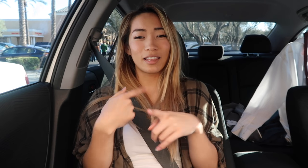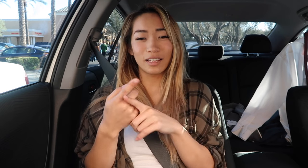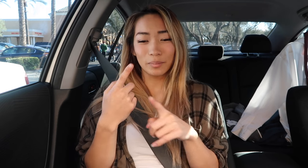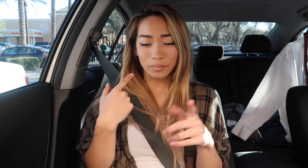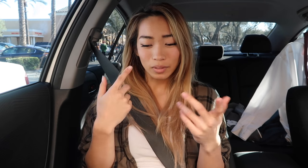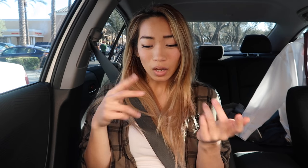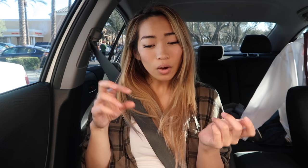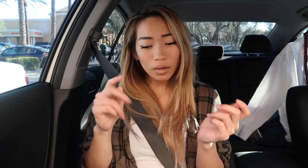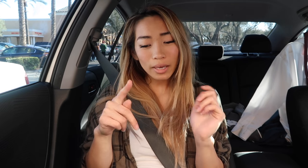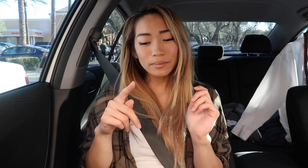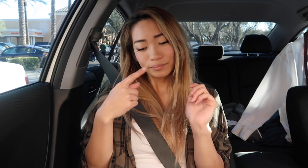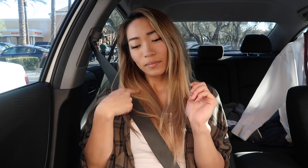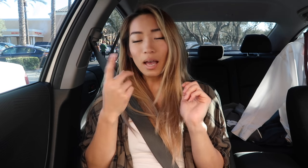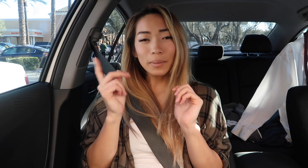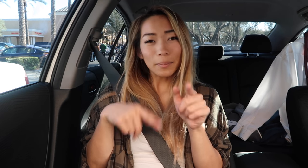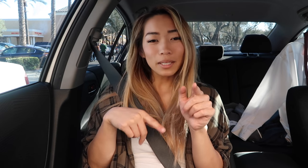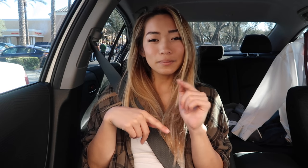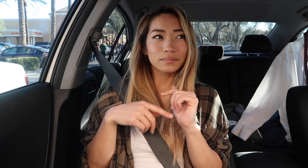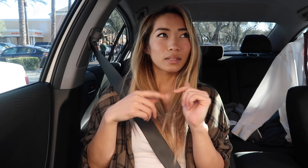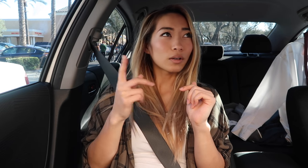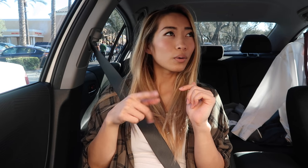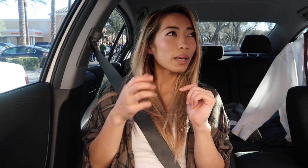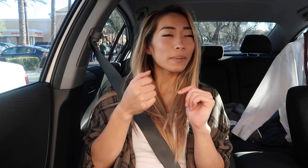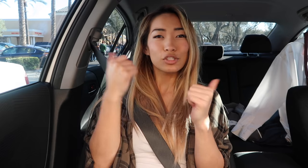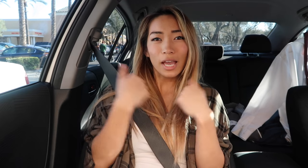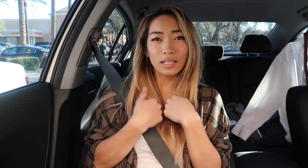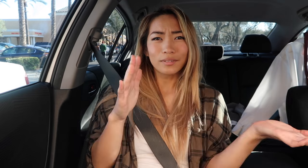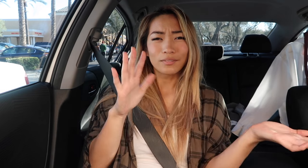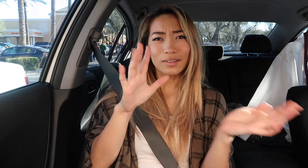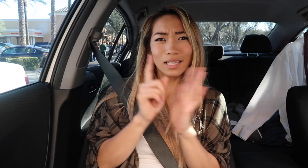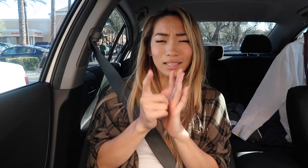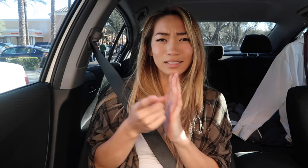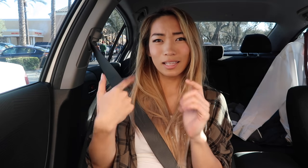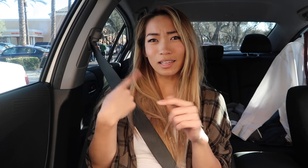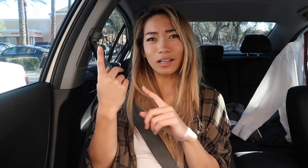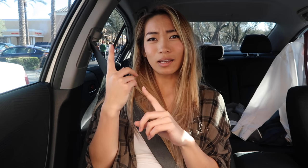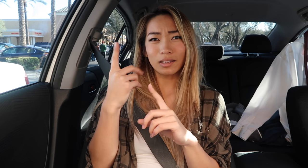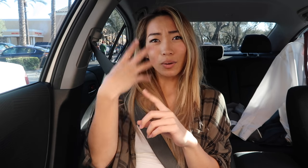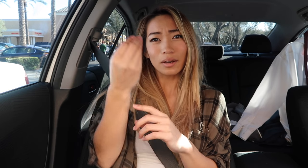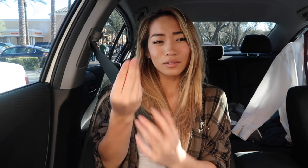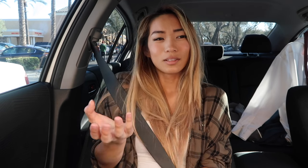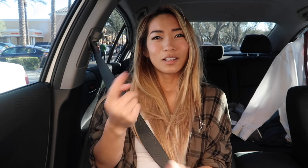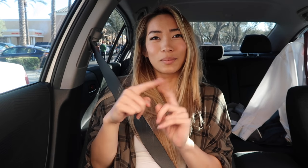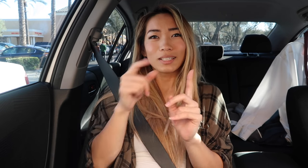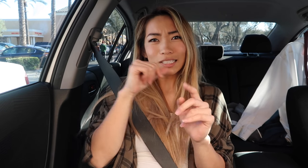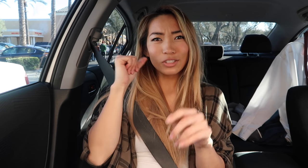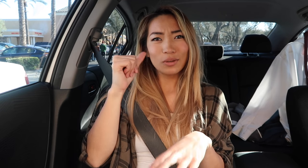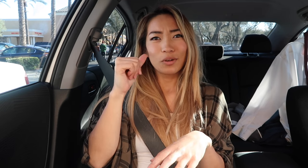and then I'm like oh, okay I'm coming I'll go get my jacket five seconds, and then I go out But yesterday